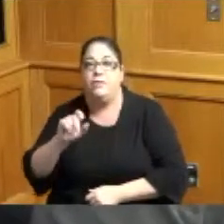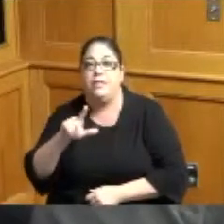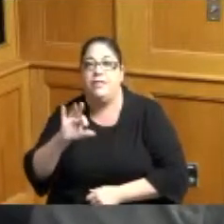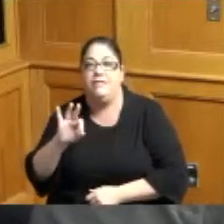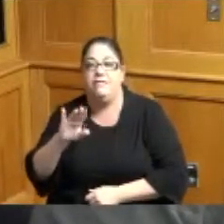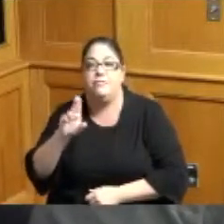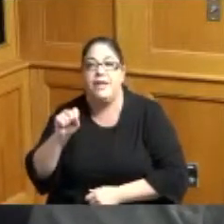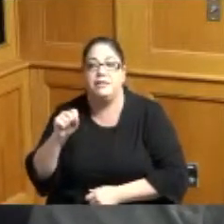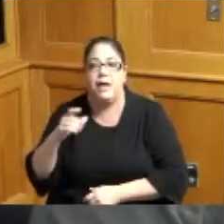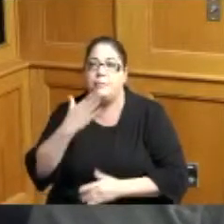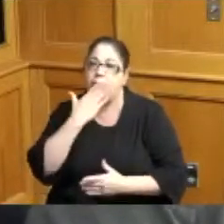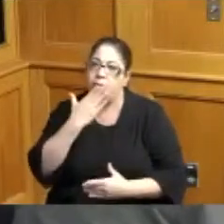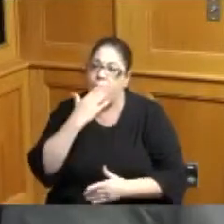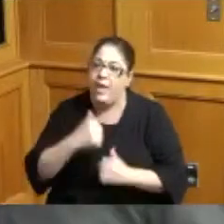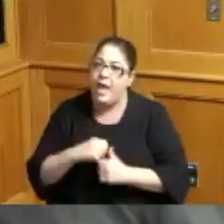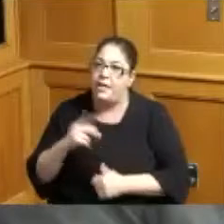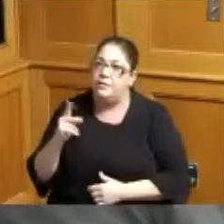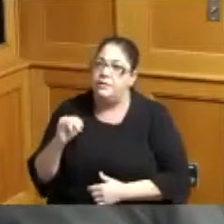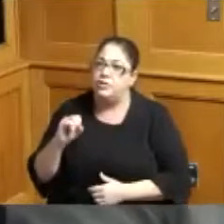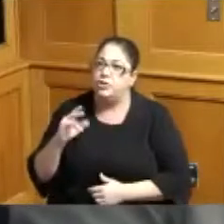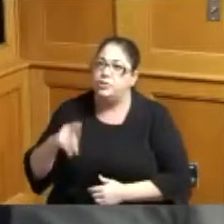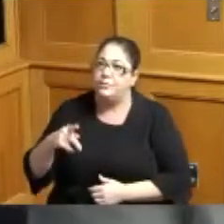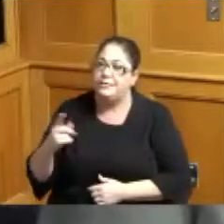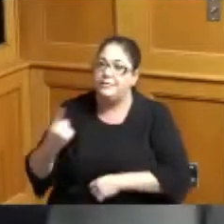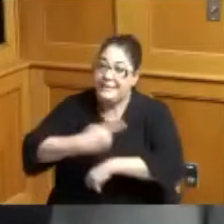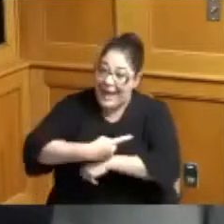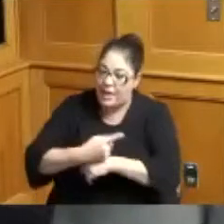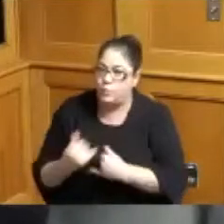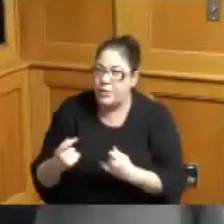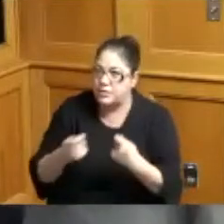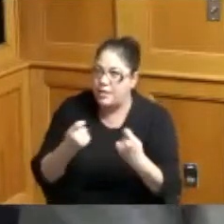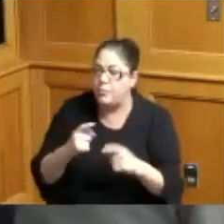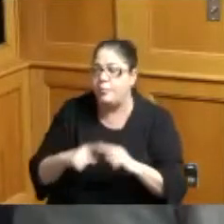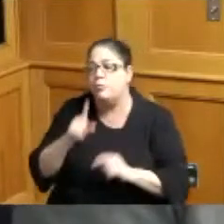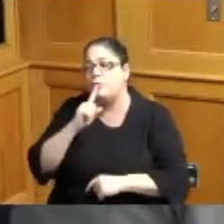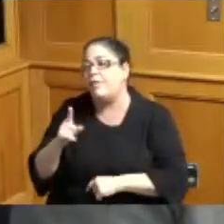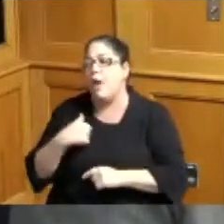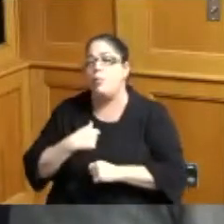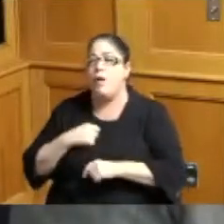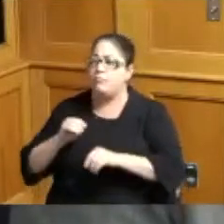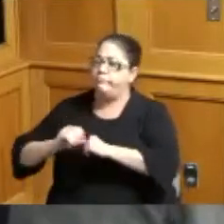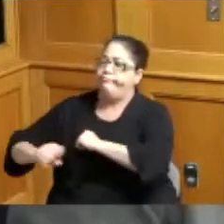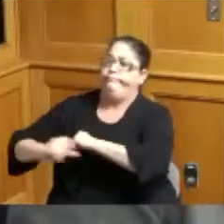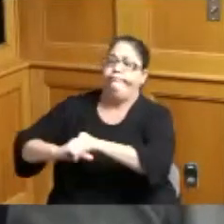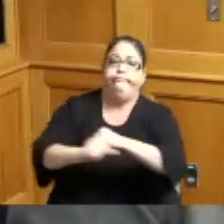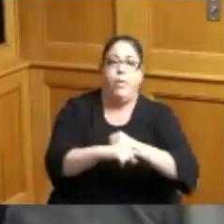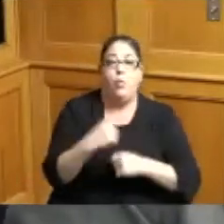programs but we want to continue to get it out to people and there was a grandparent her daughter